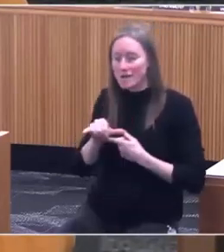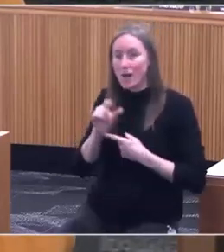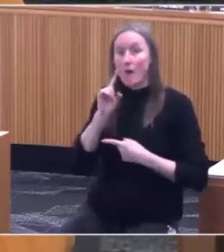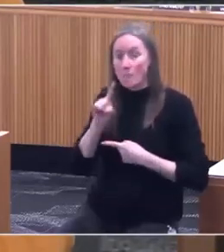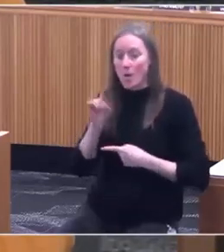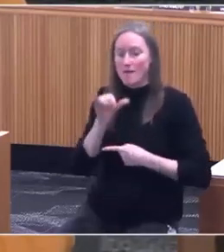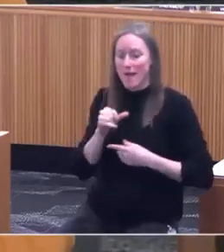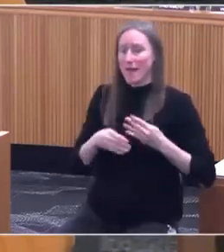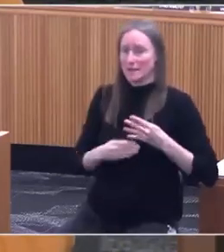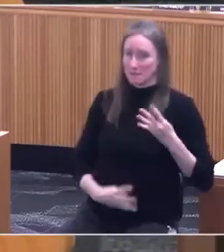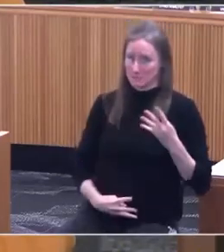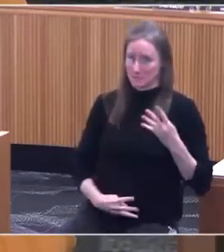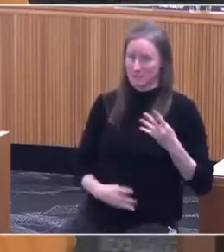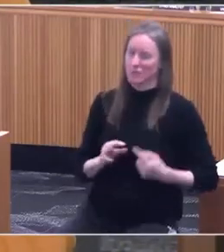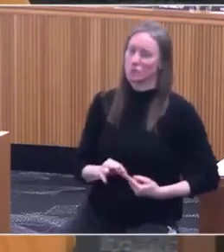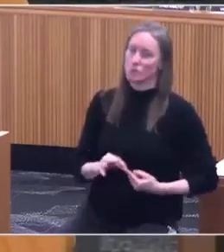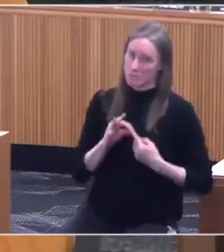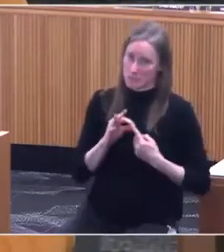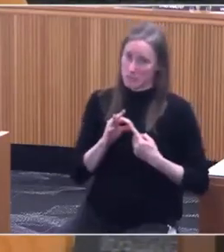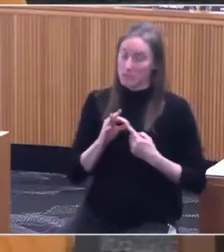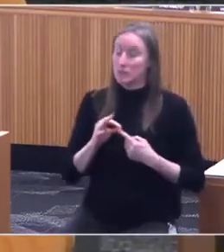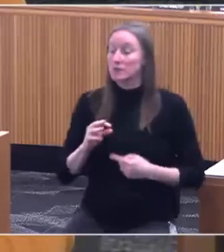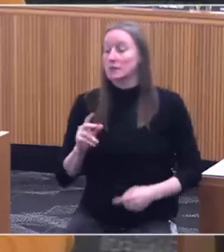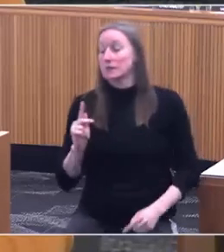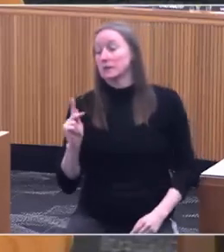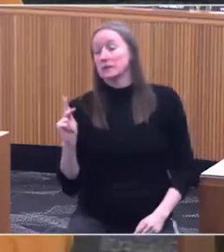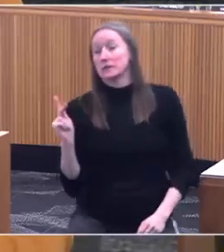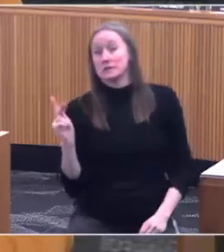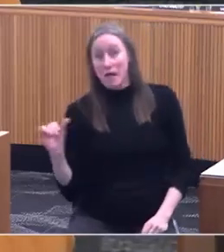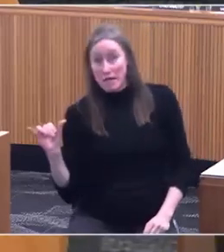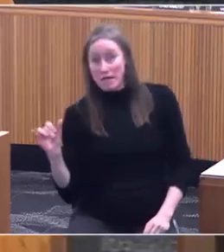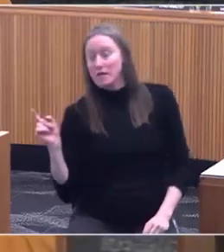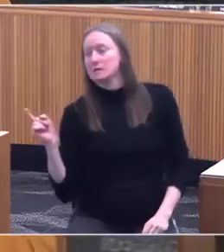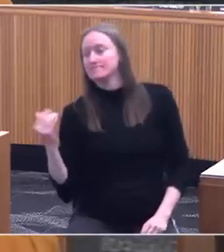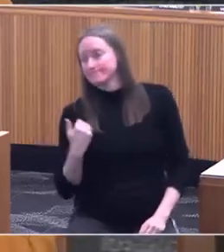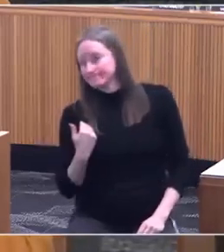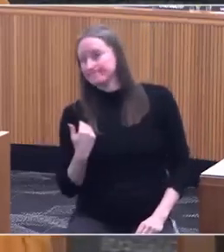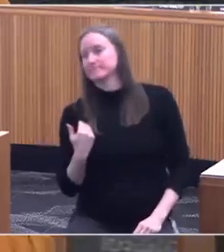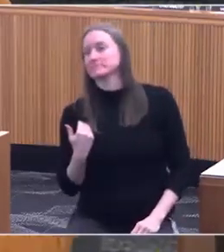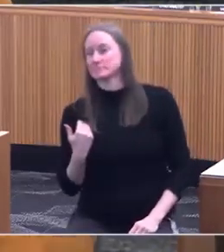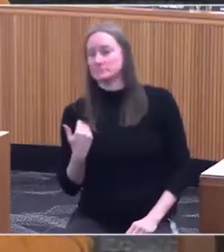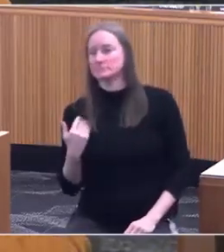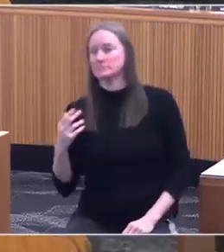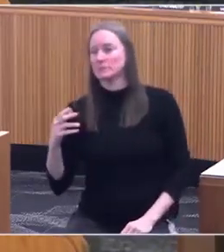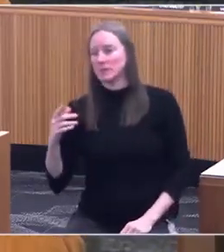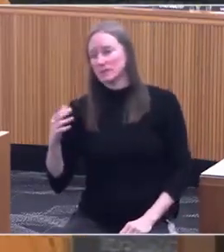Kentucky actually has a law that bans the use of QALY, but again, they didn't use it in this way,